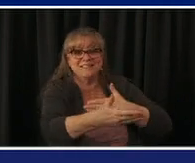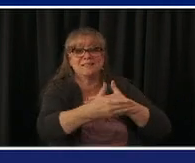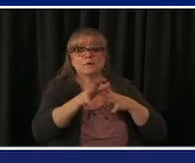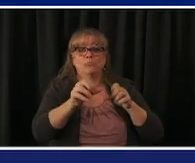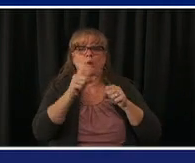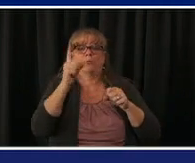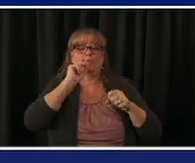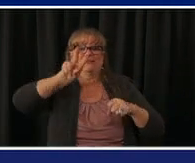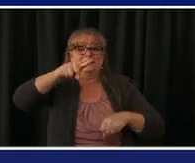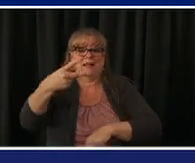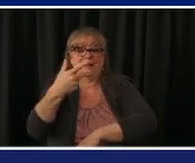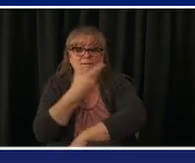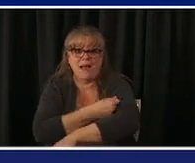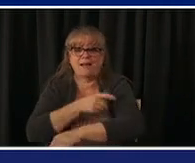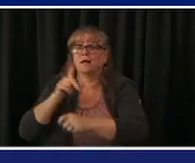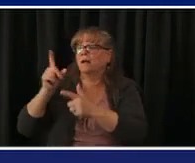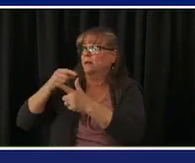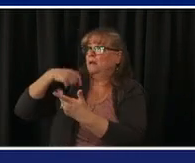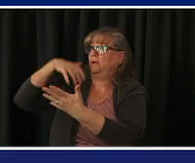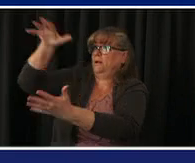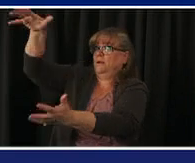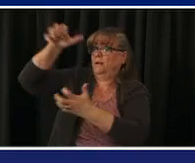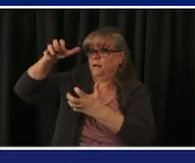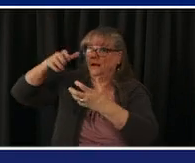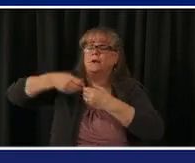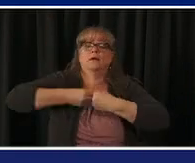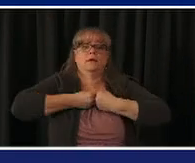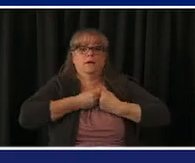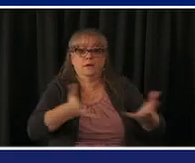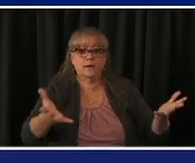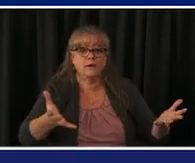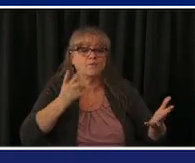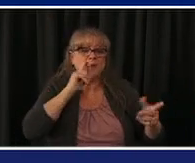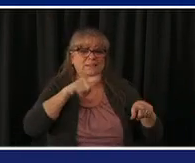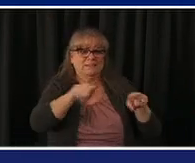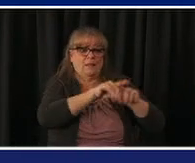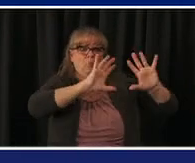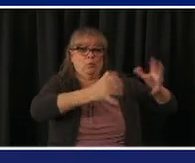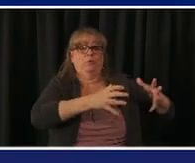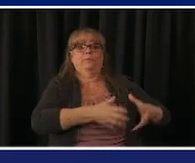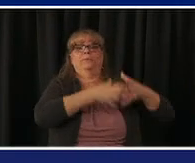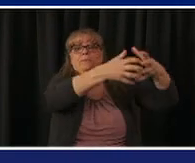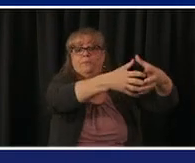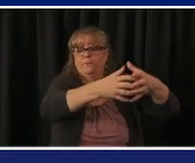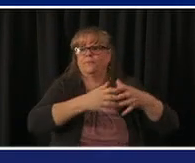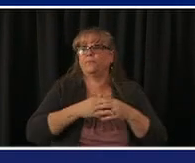for scheduling uh we never want to schedule for vaccines that we don't know we're going to get